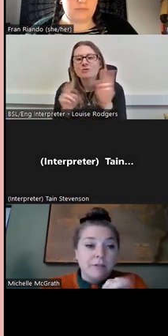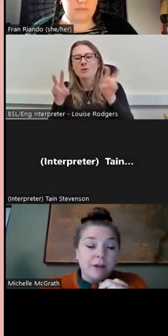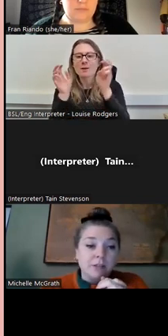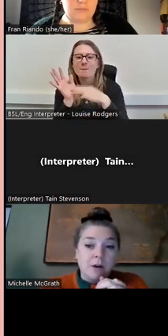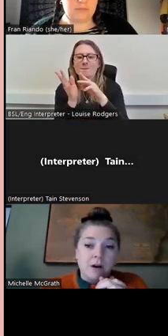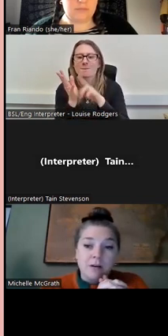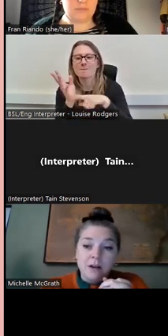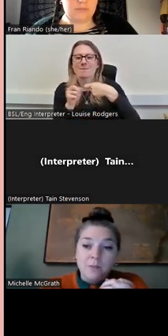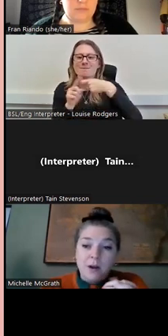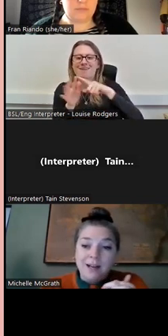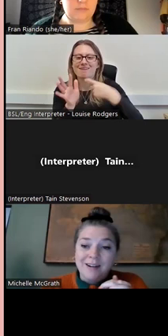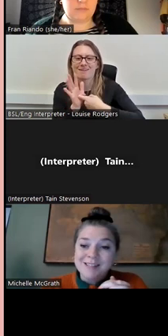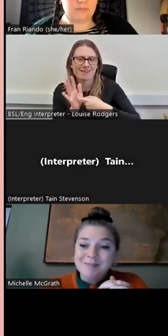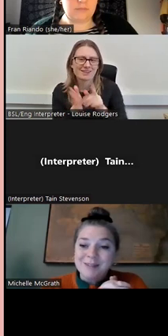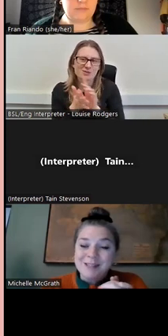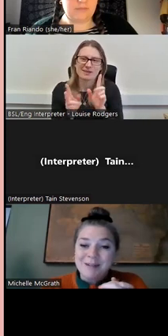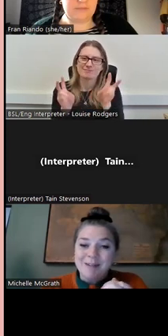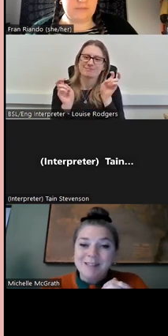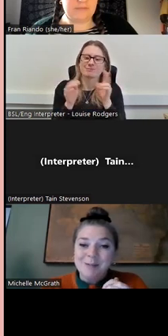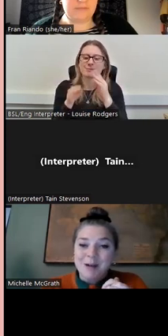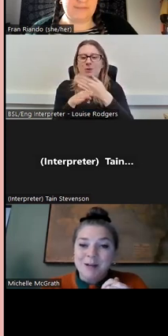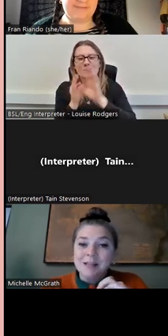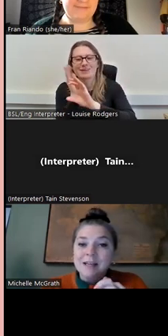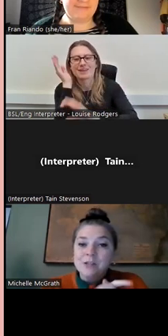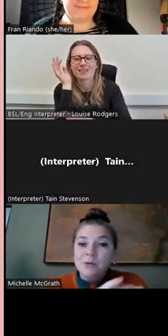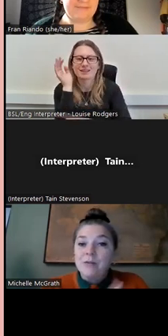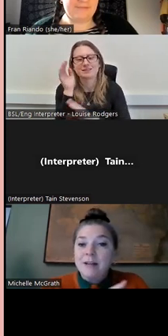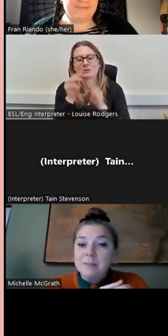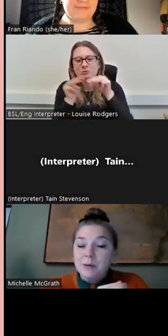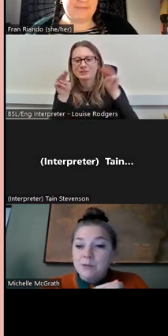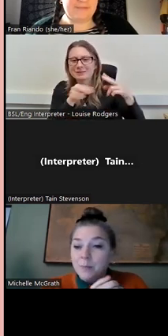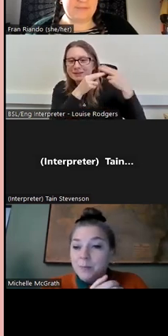refer to our working class museum and heritage workers, join our Facebook group,